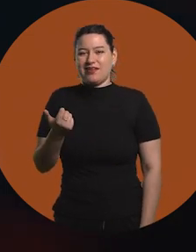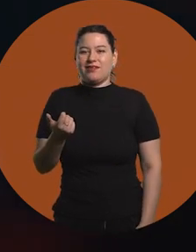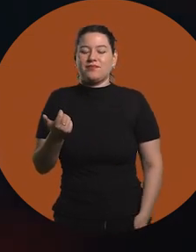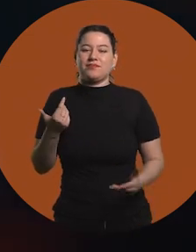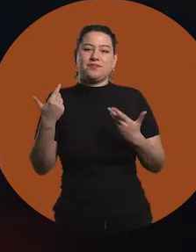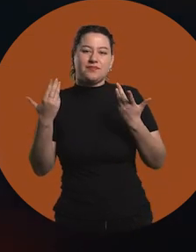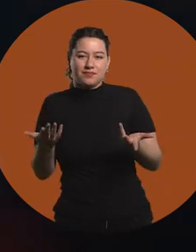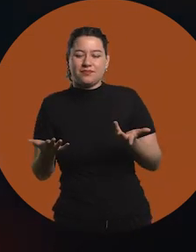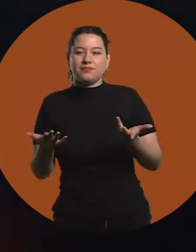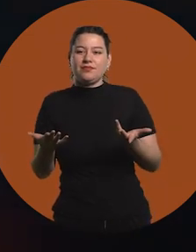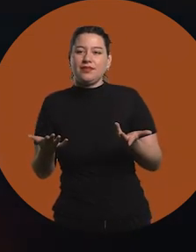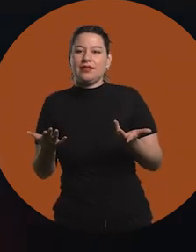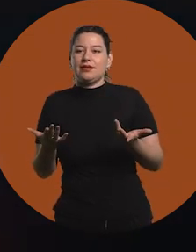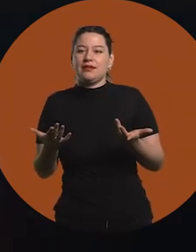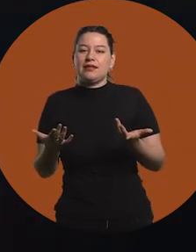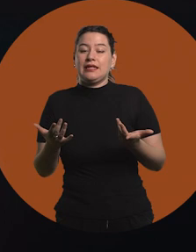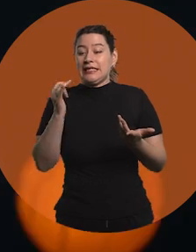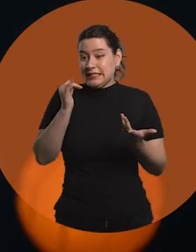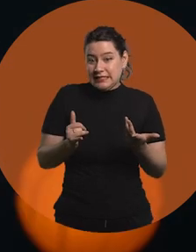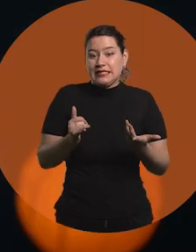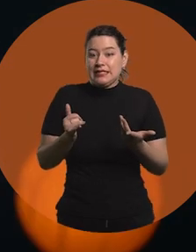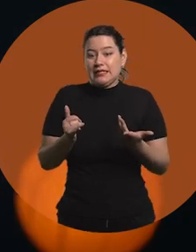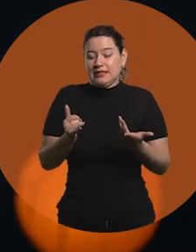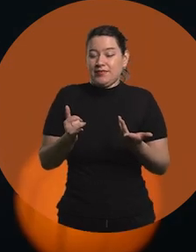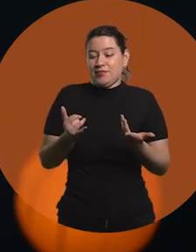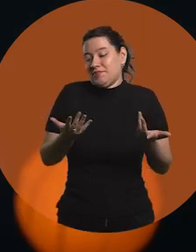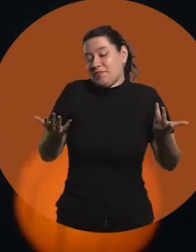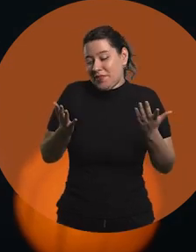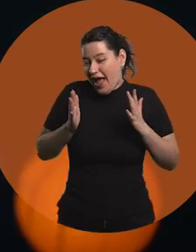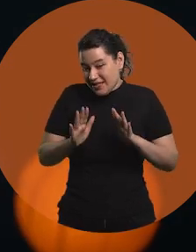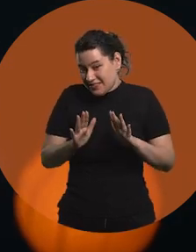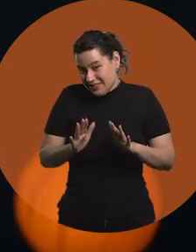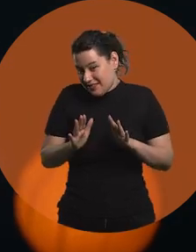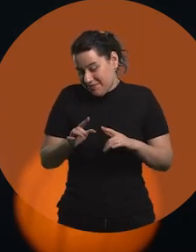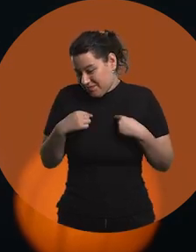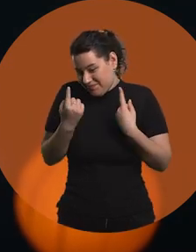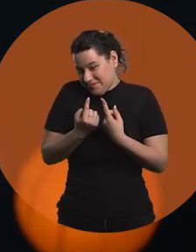that you can get a lot of use out of. Those are simply the circumstances given to us.